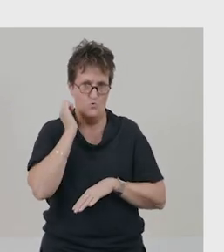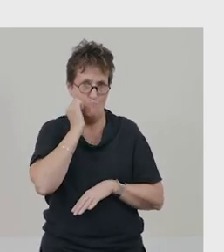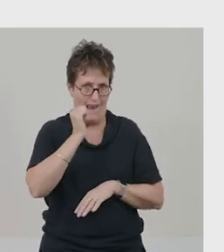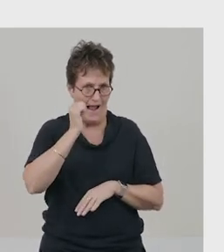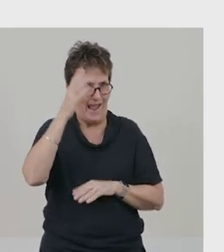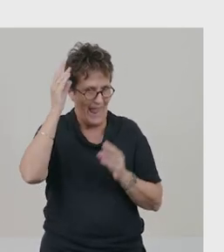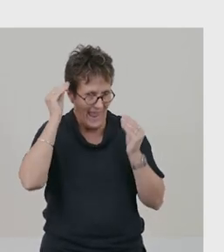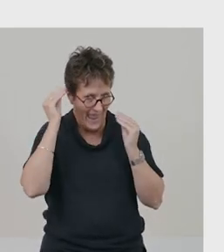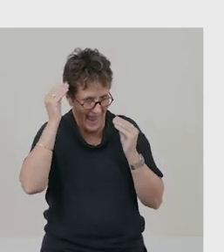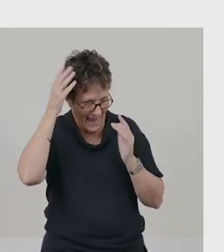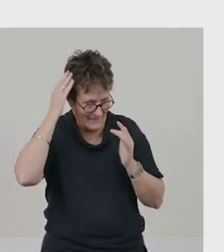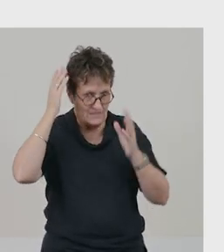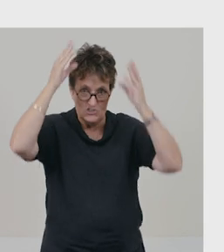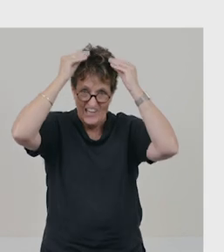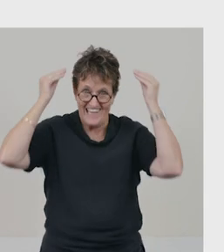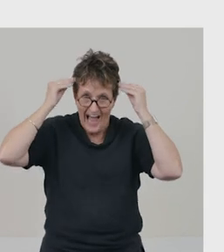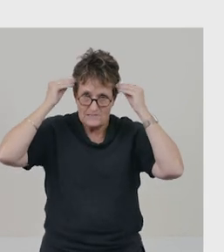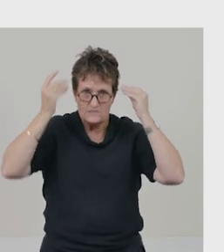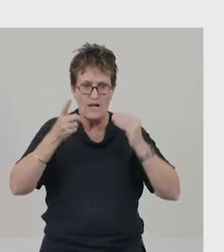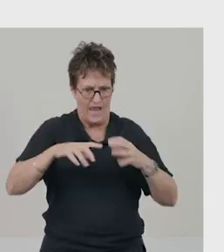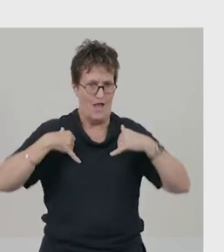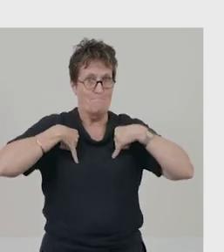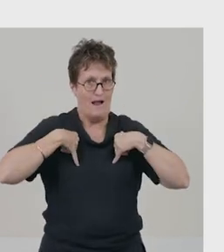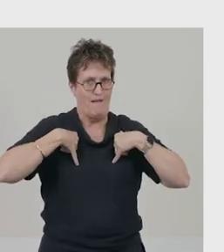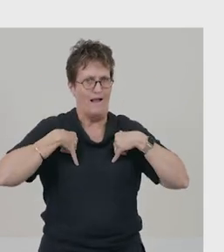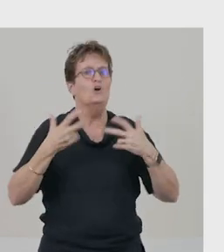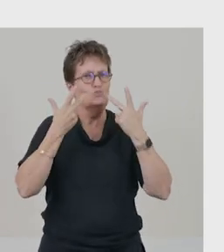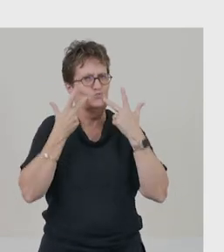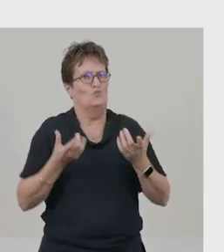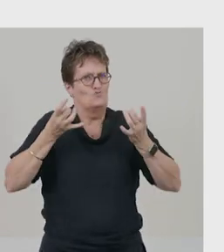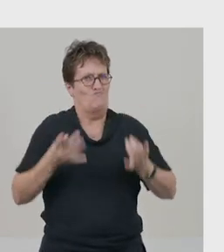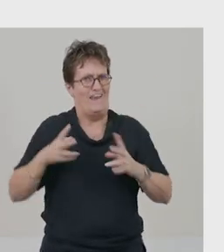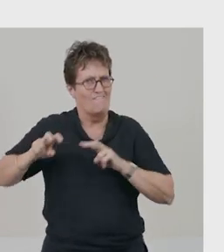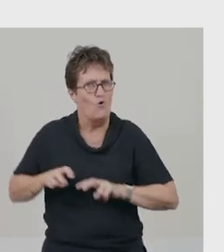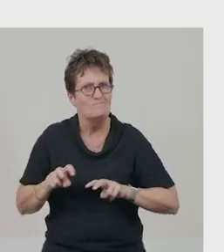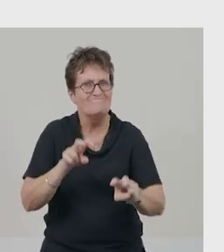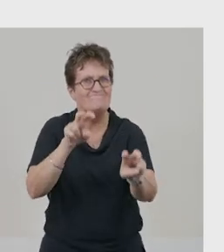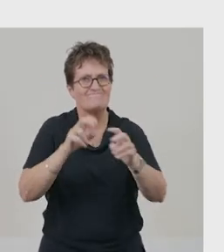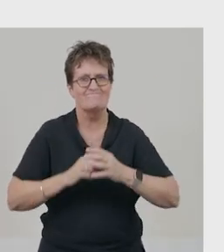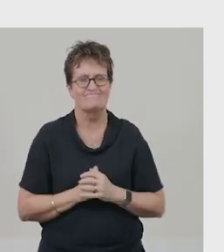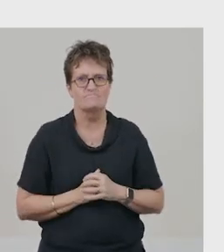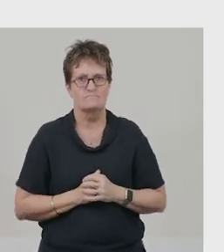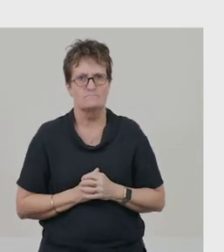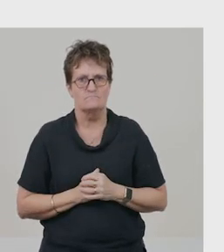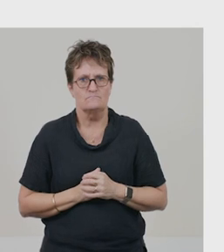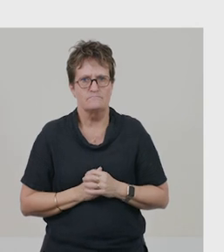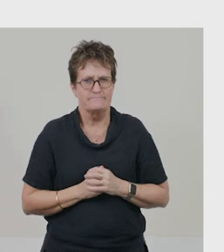She wears a hat and carries a backpack. That could show that she is ready for adventure.